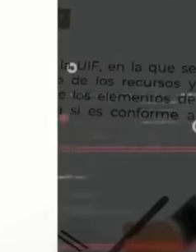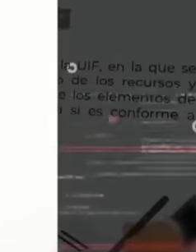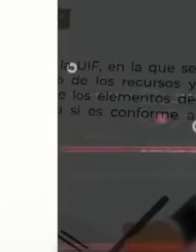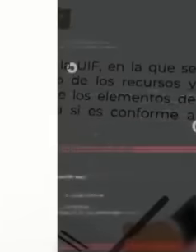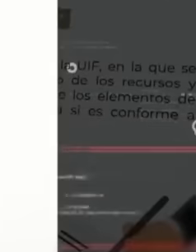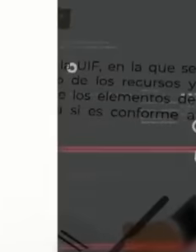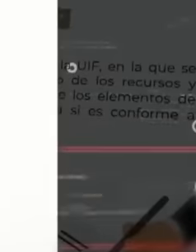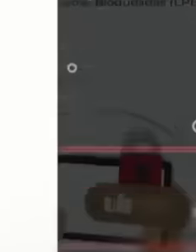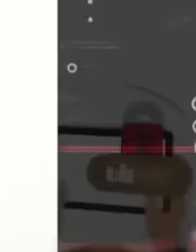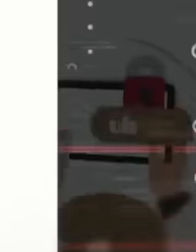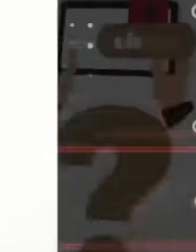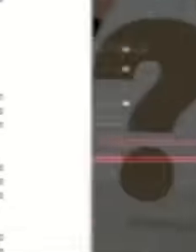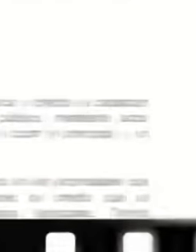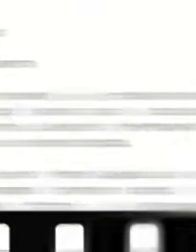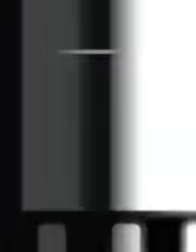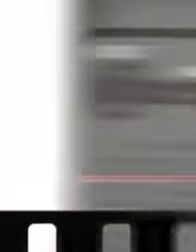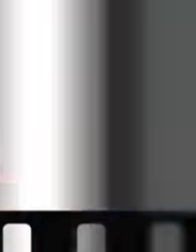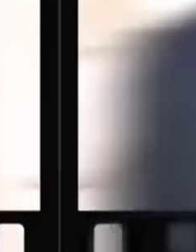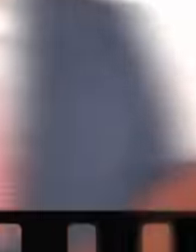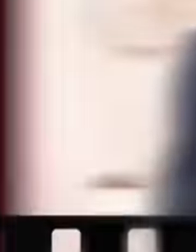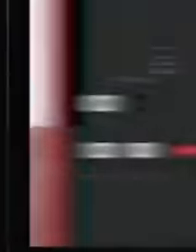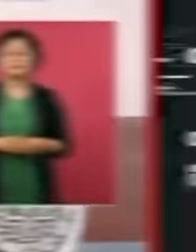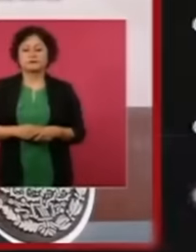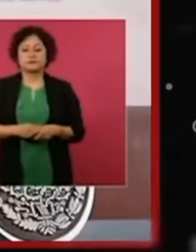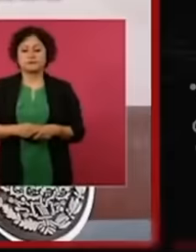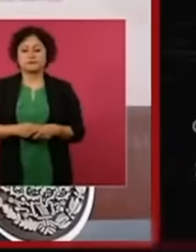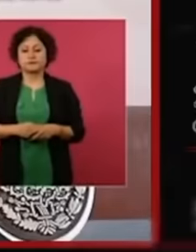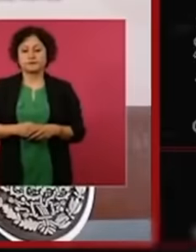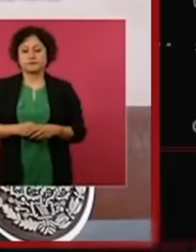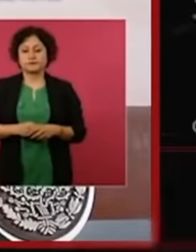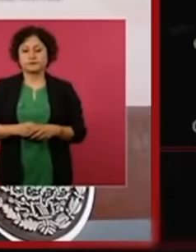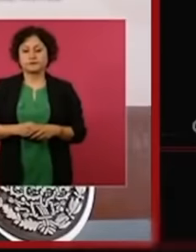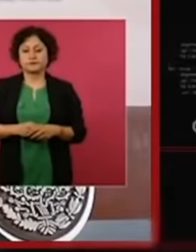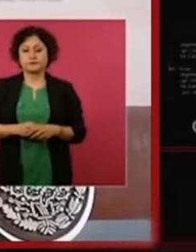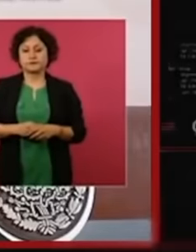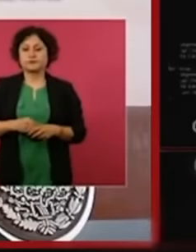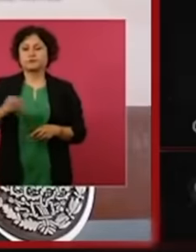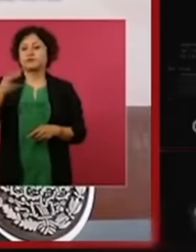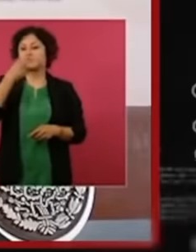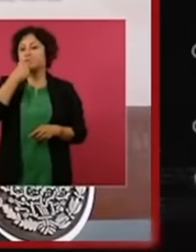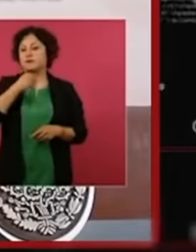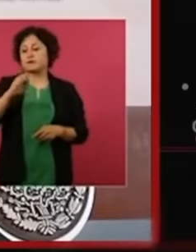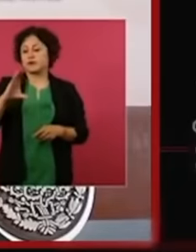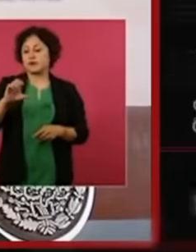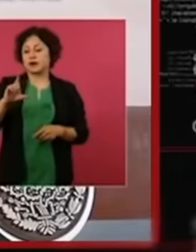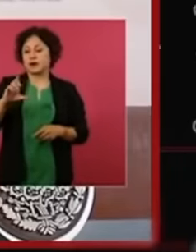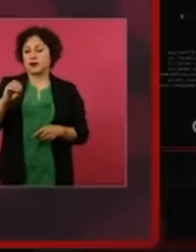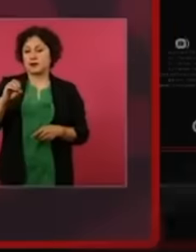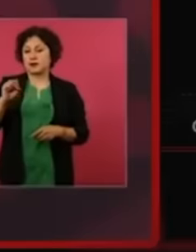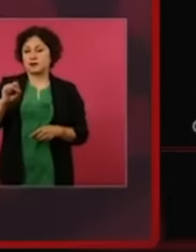June 24, President López Obrador assured that it is false that his government is pursuing, investigating or